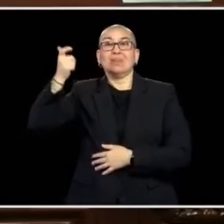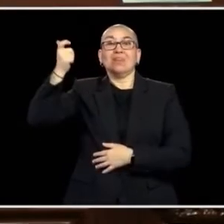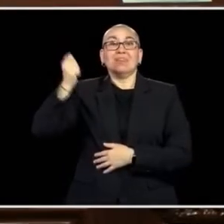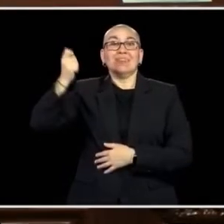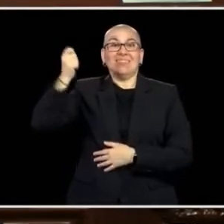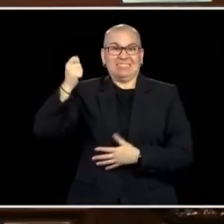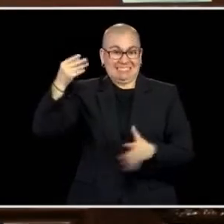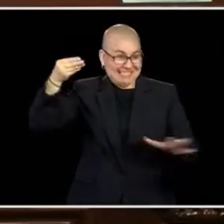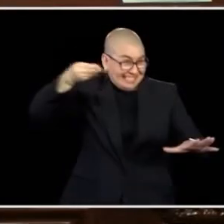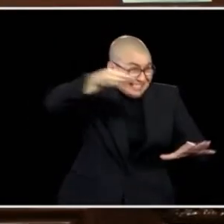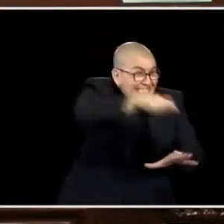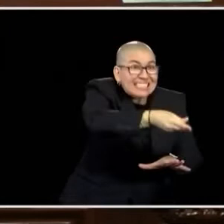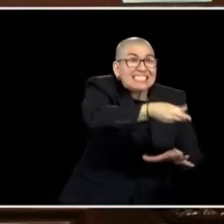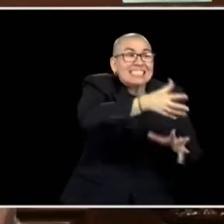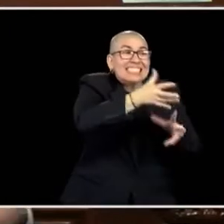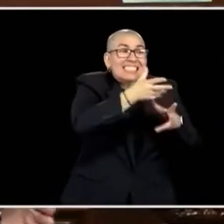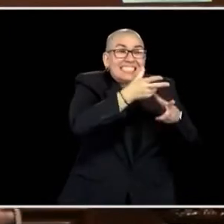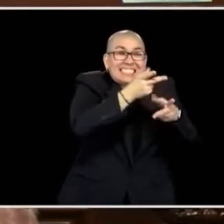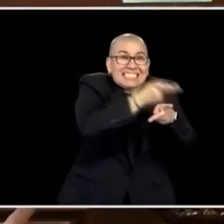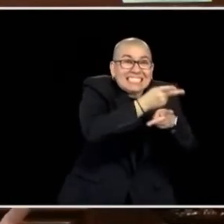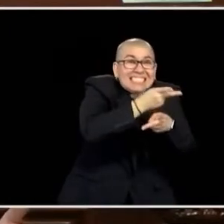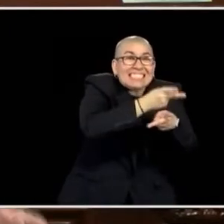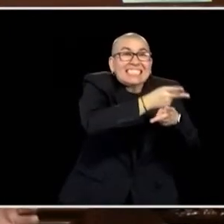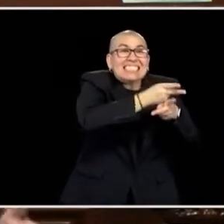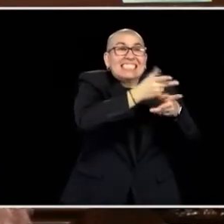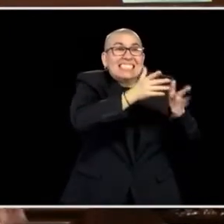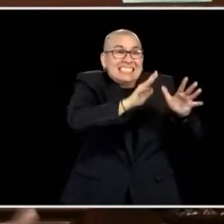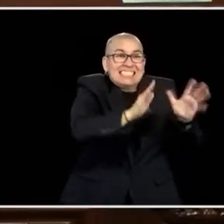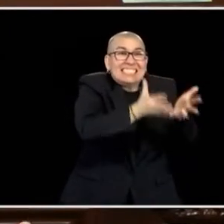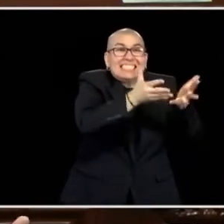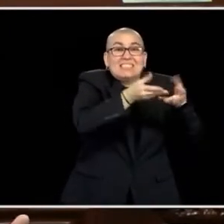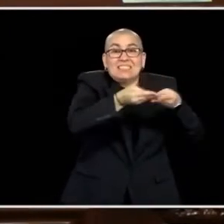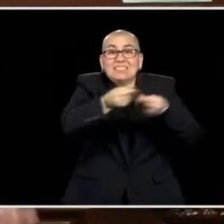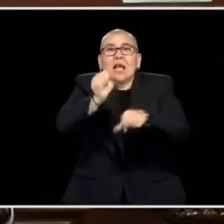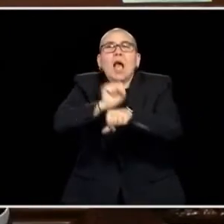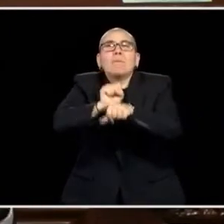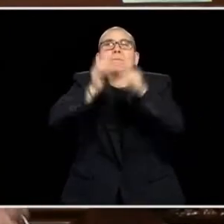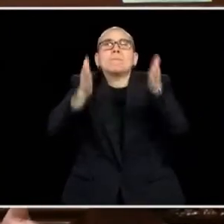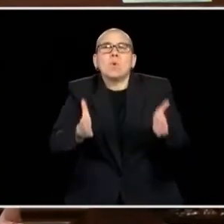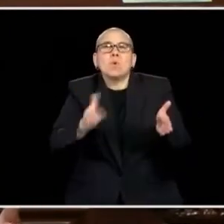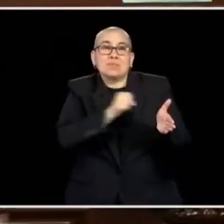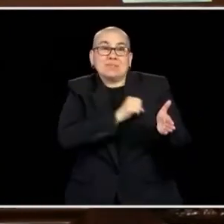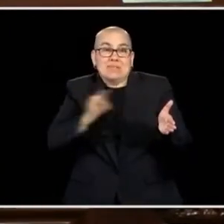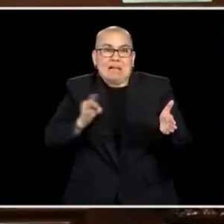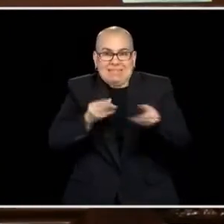ANTI-POVERTY PROGRAMS THAT WE HAVE. AND IT WAS PAID FOR BY THOSE BUSINESSES TO SUPPORT THOSE WORKERS AT A TIME OF NEED.